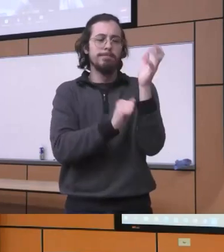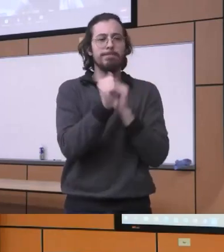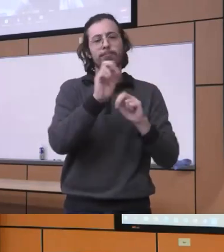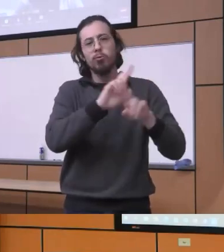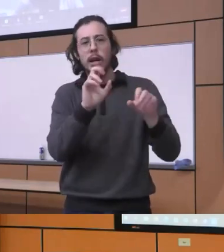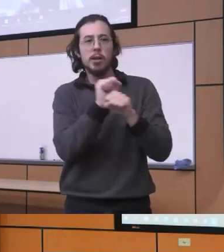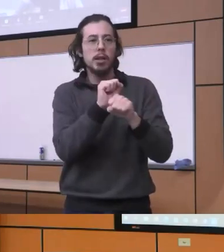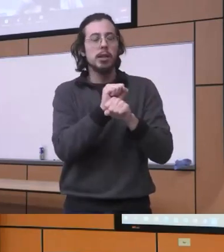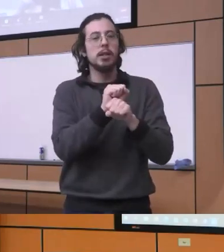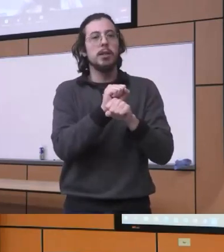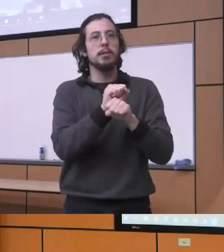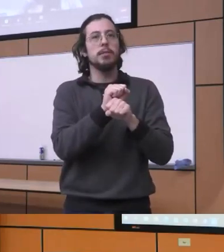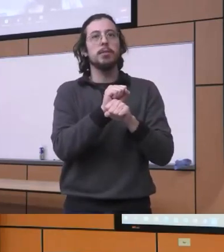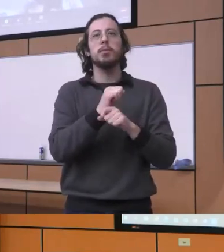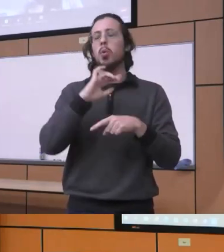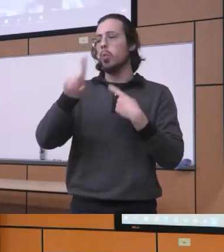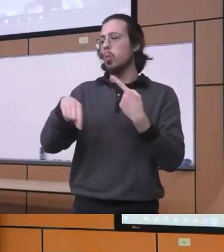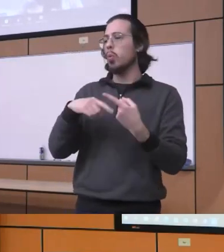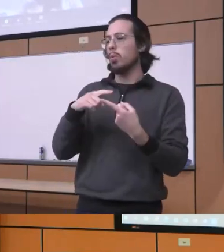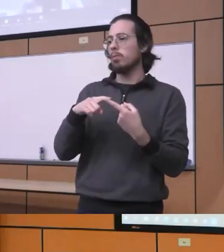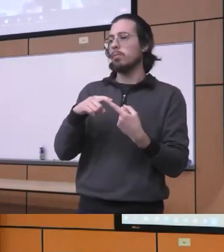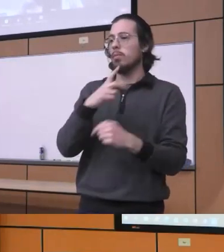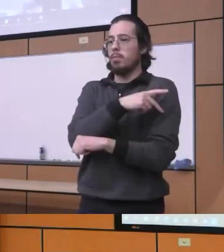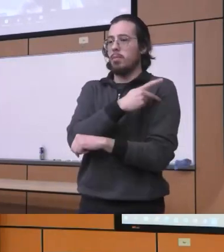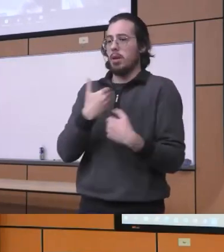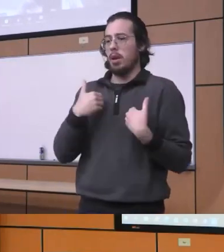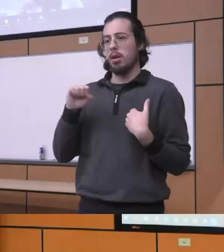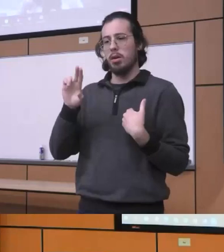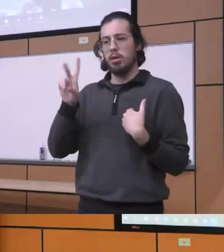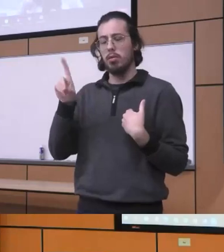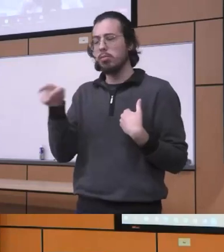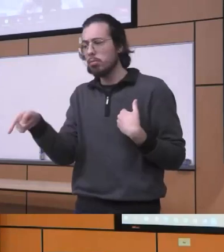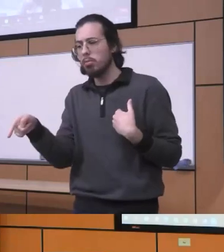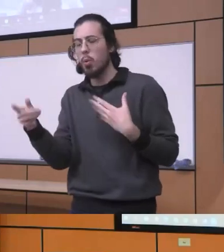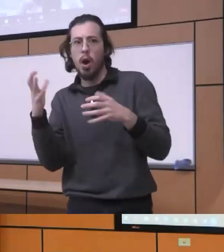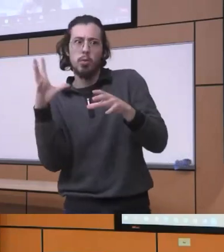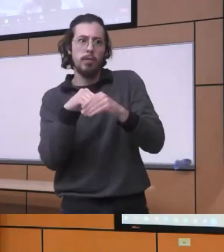know that with with the patients with substance use problems and you have the Other Extreme where